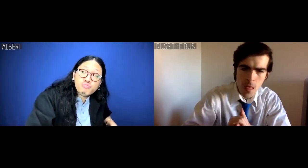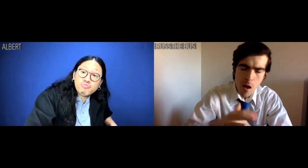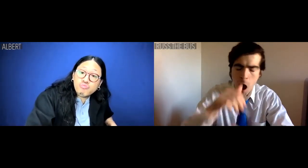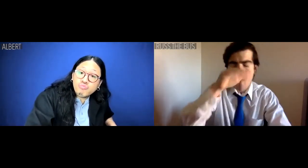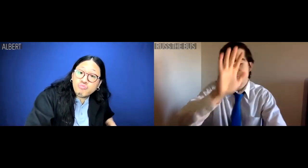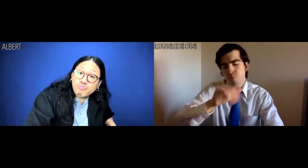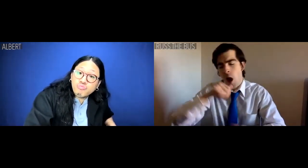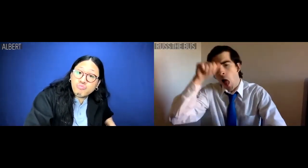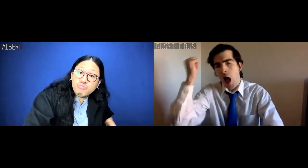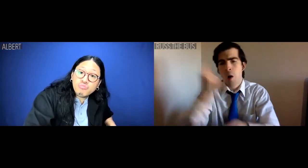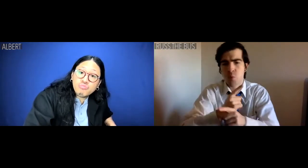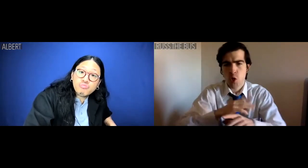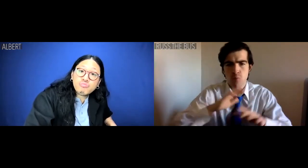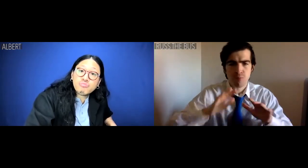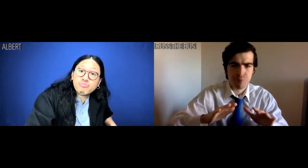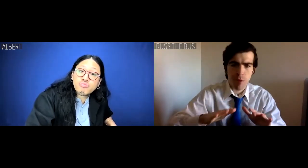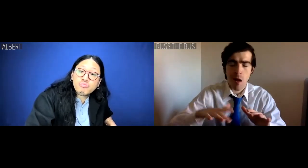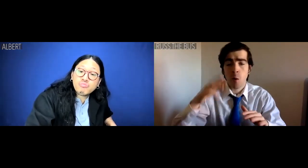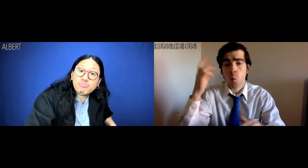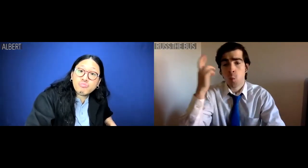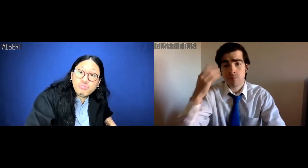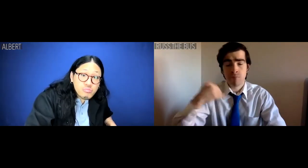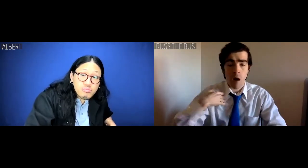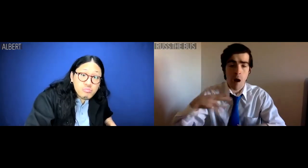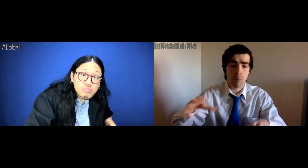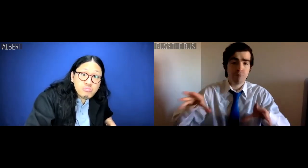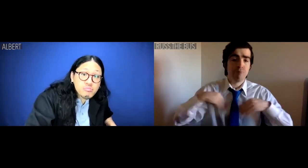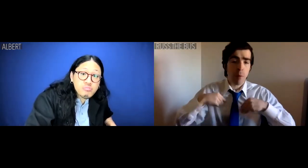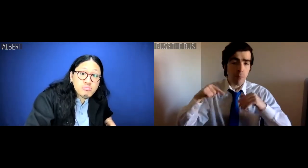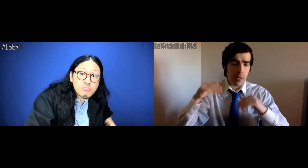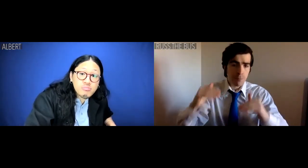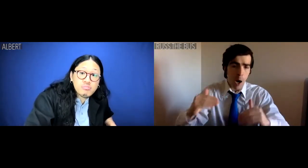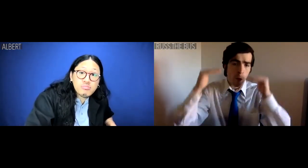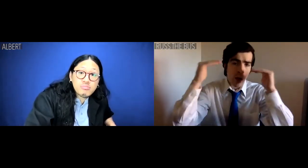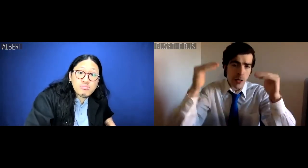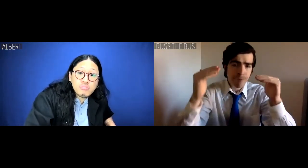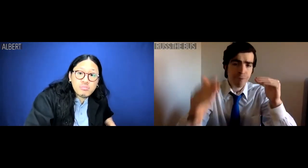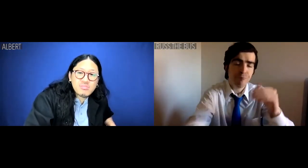Al-Bro, the only reason I took this promotion was